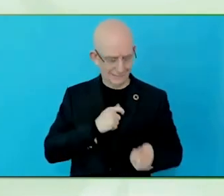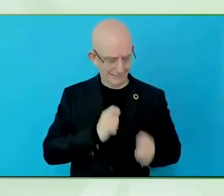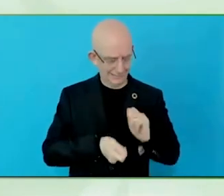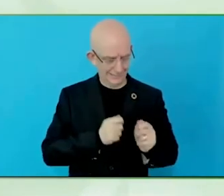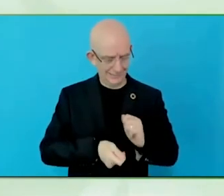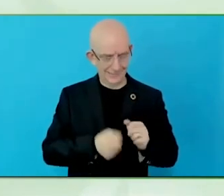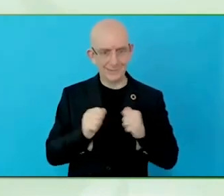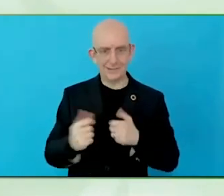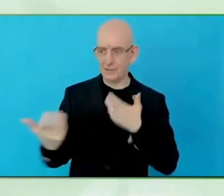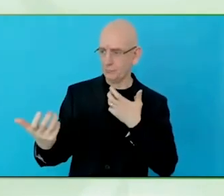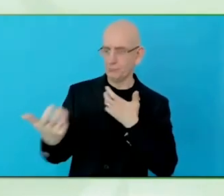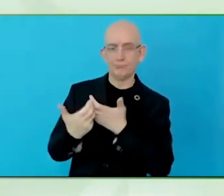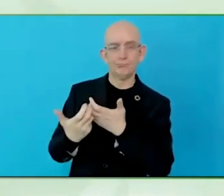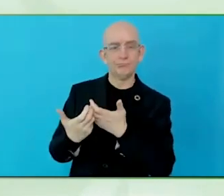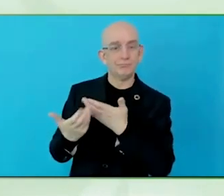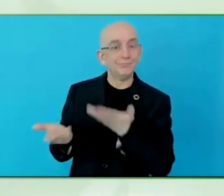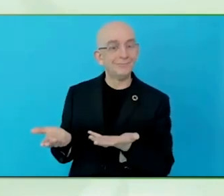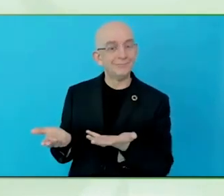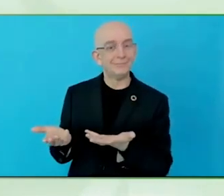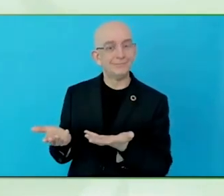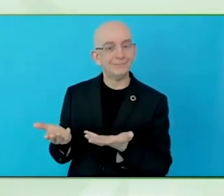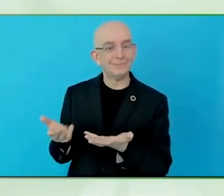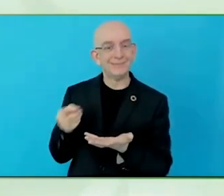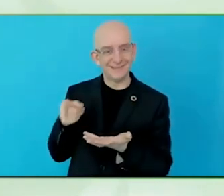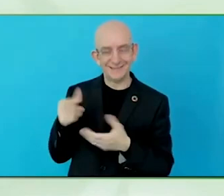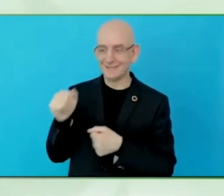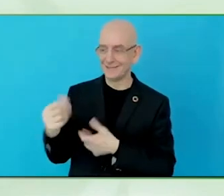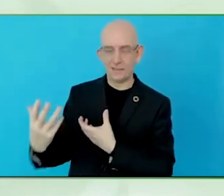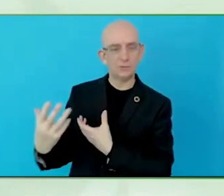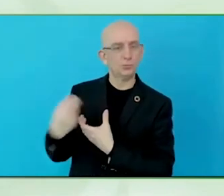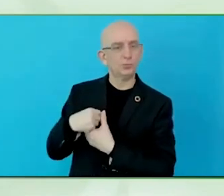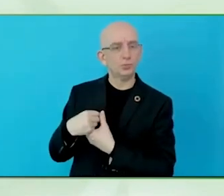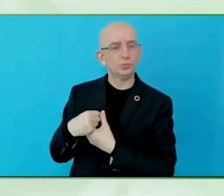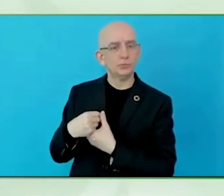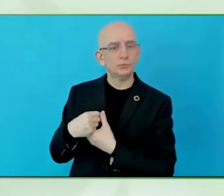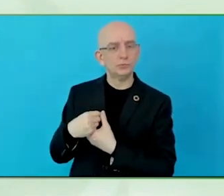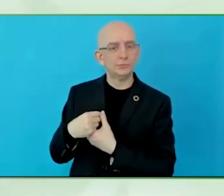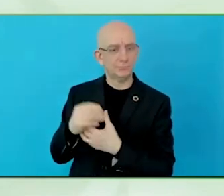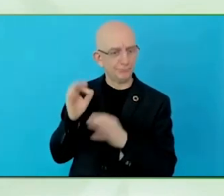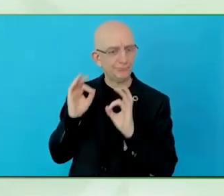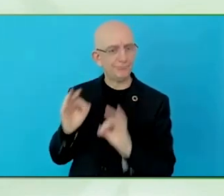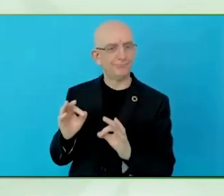It is much more cheaper, actually, if you think of it, 10 to 12% of